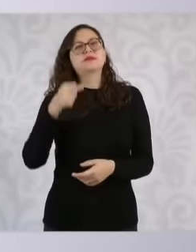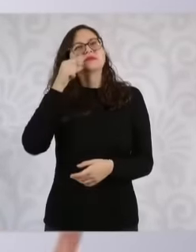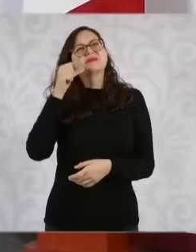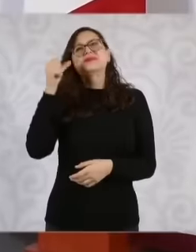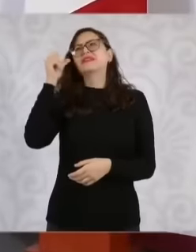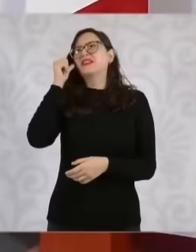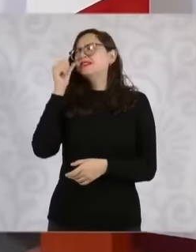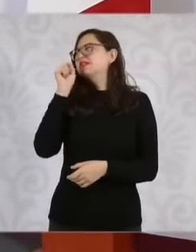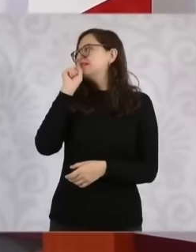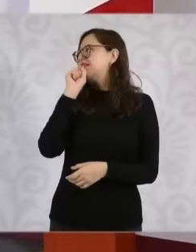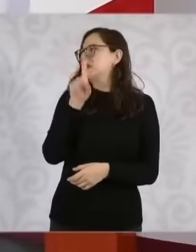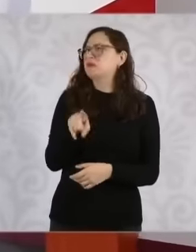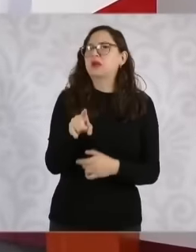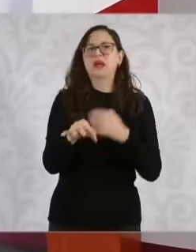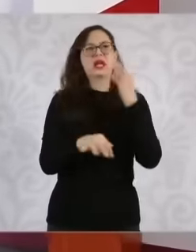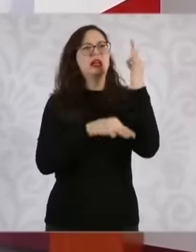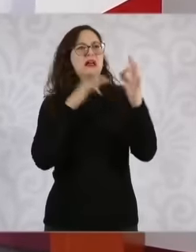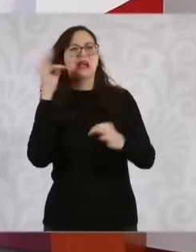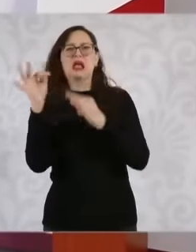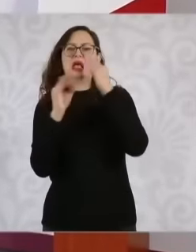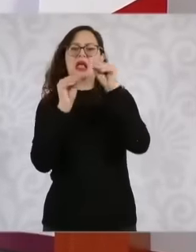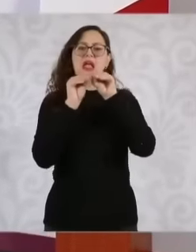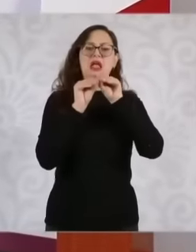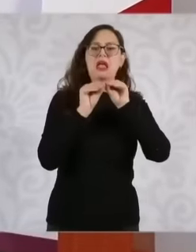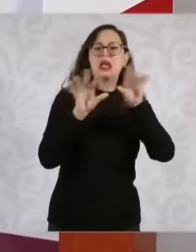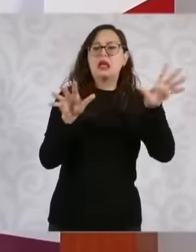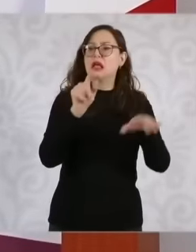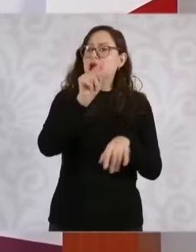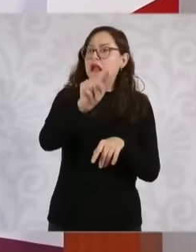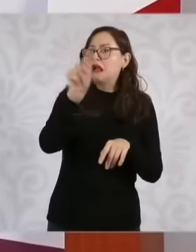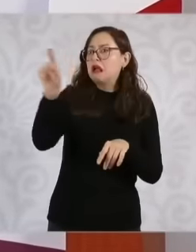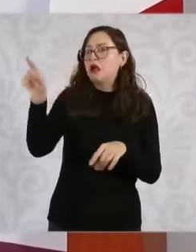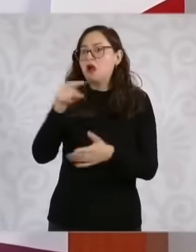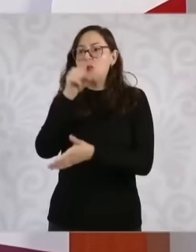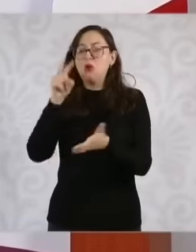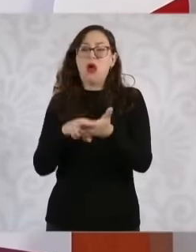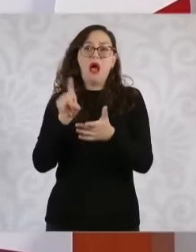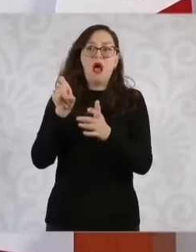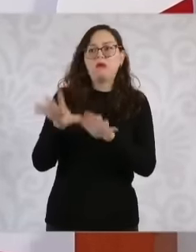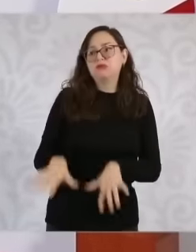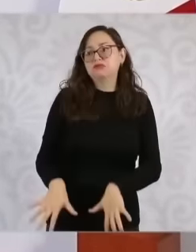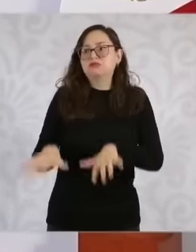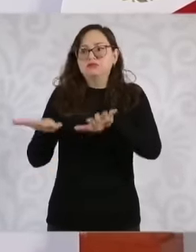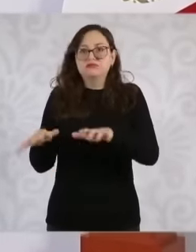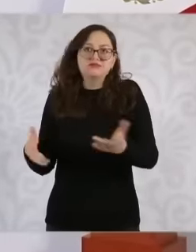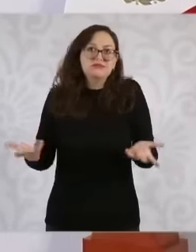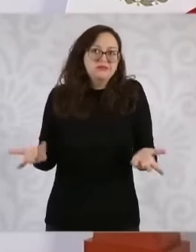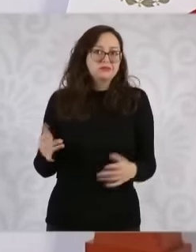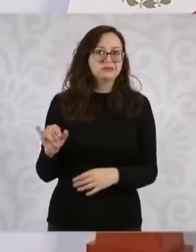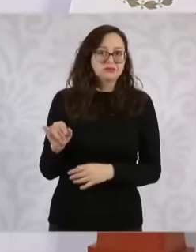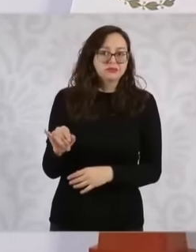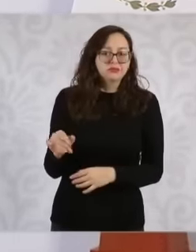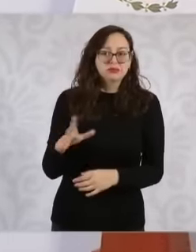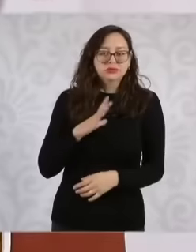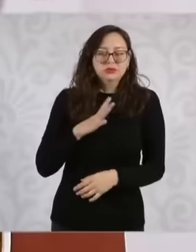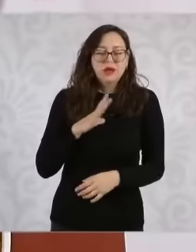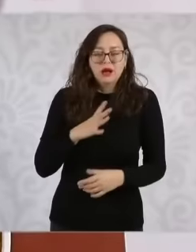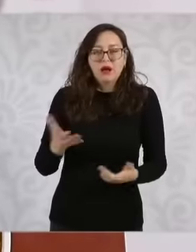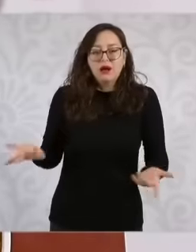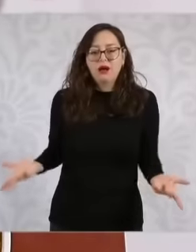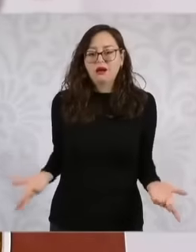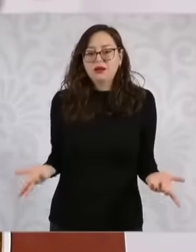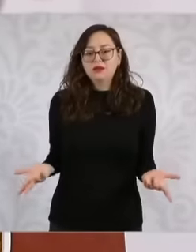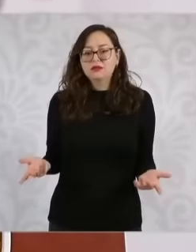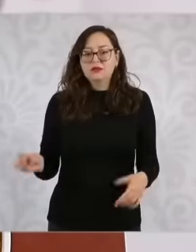there are flooded areas eh work is being done in all the municipalities both by the